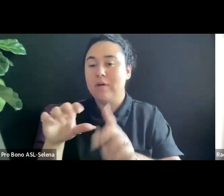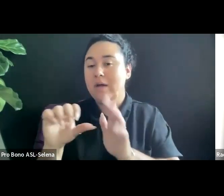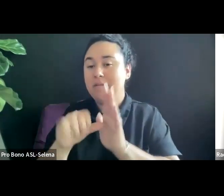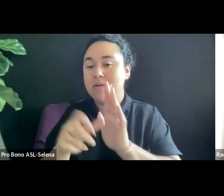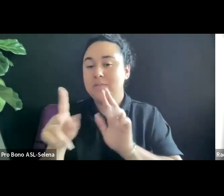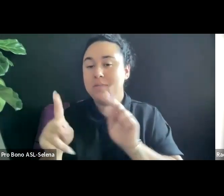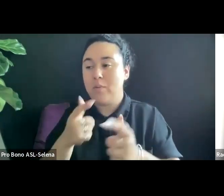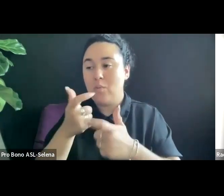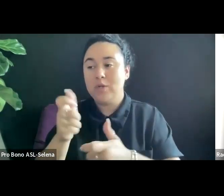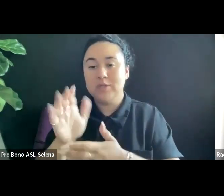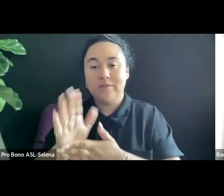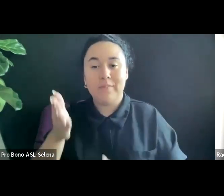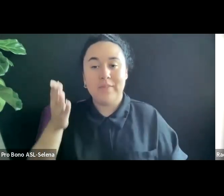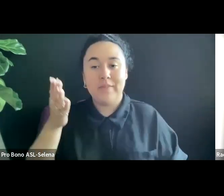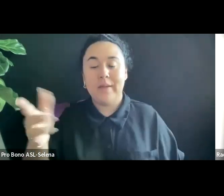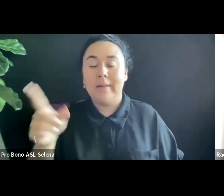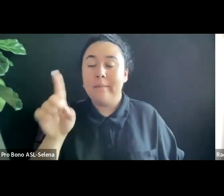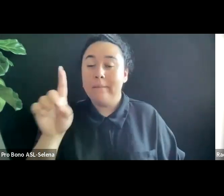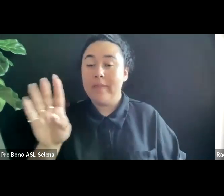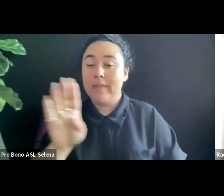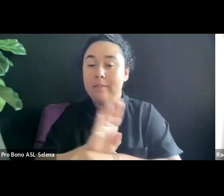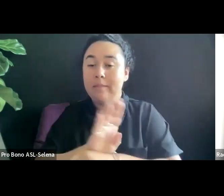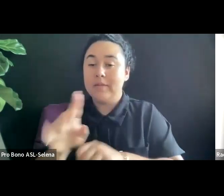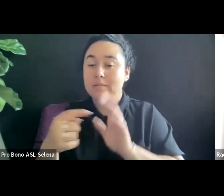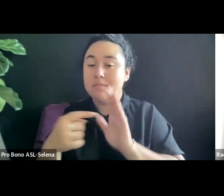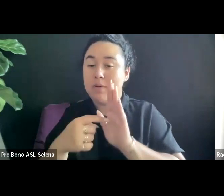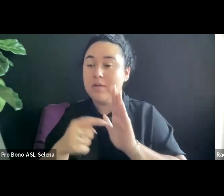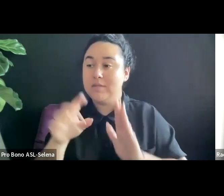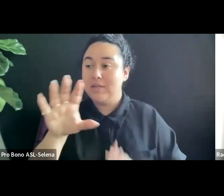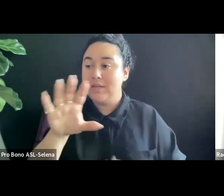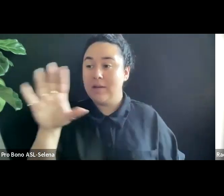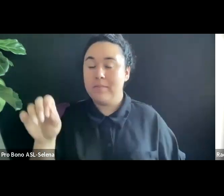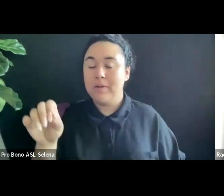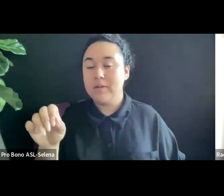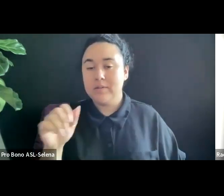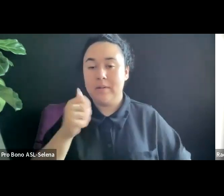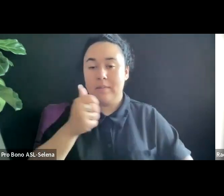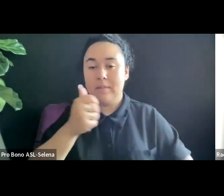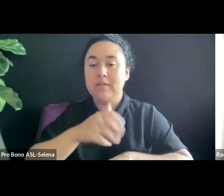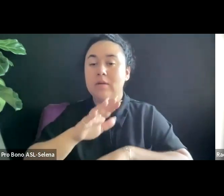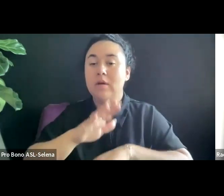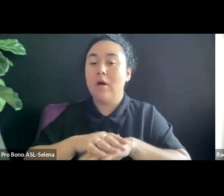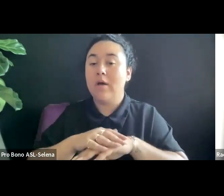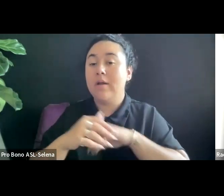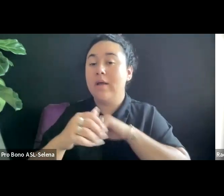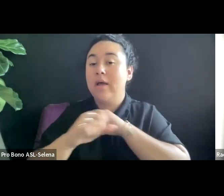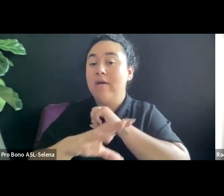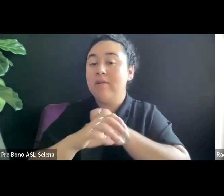MODELS OF THESE COMPANIES ARE BASED ON ADVERTISING DOLLARS OR SUBSCRIPTION FEES, NOT CUSTOMER